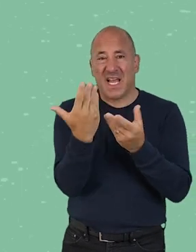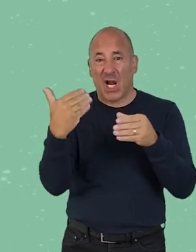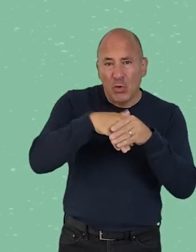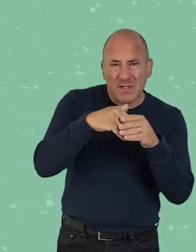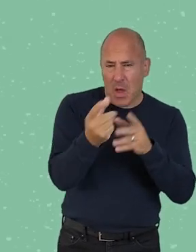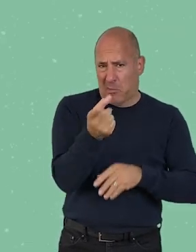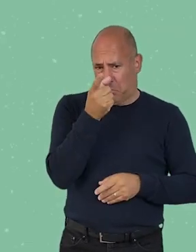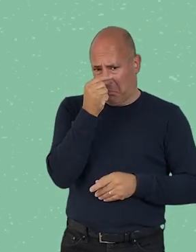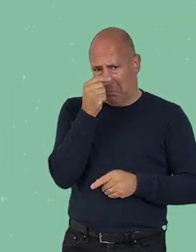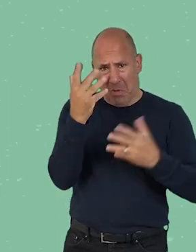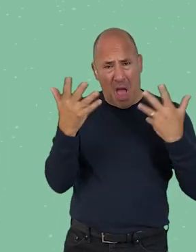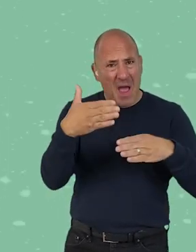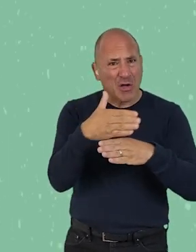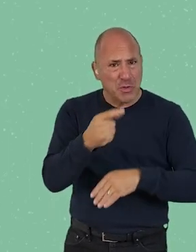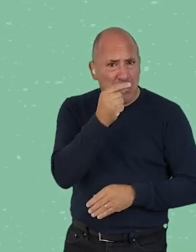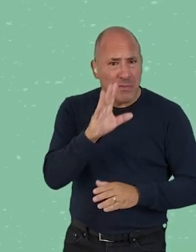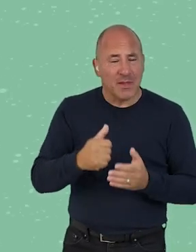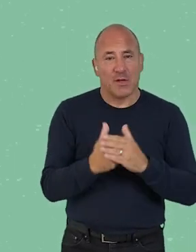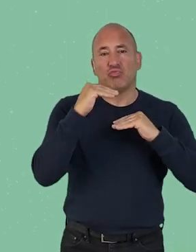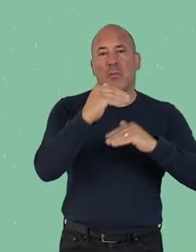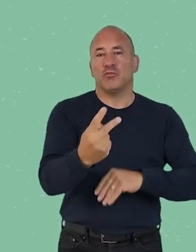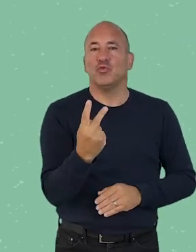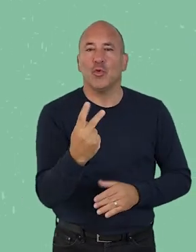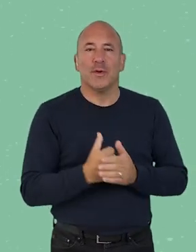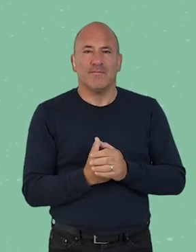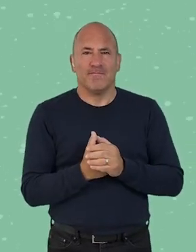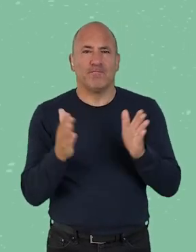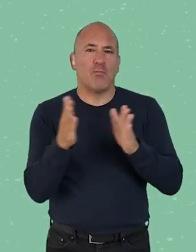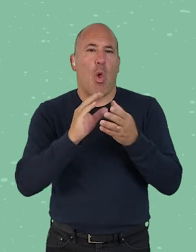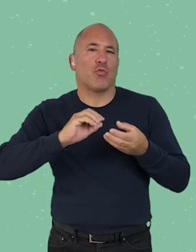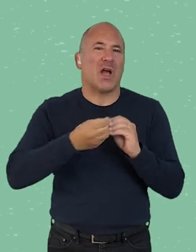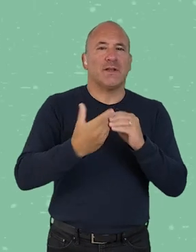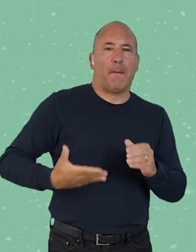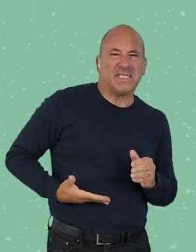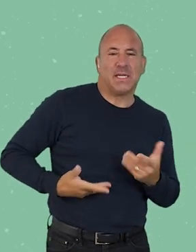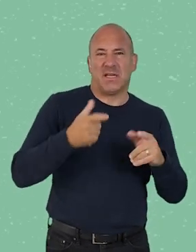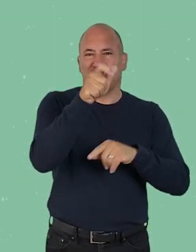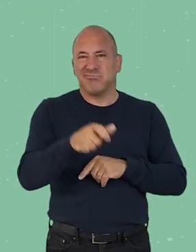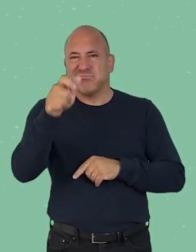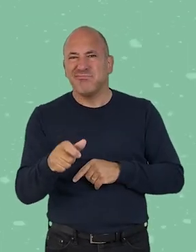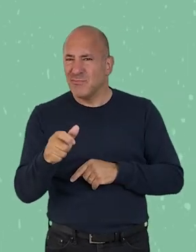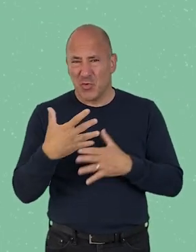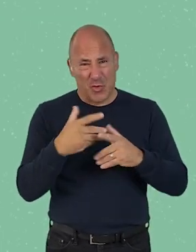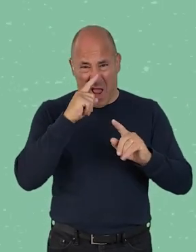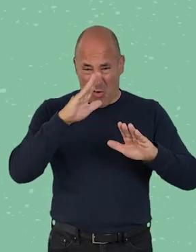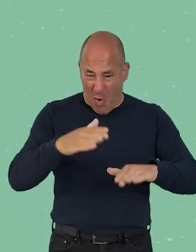and doable climate action, Chapter 2: why small creative businesses and practitioners have so much to offer in the fight